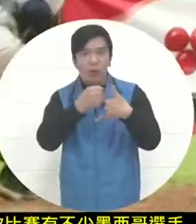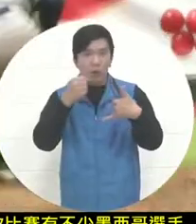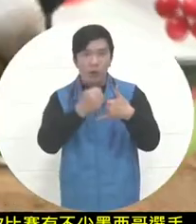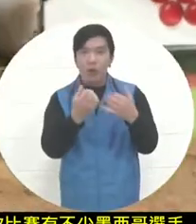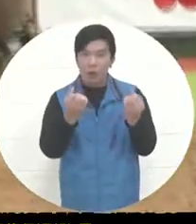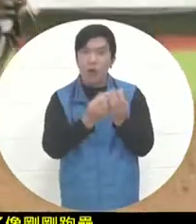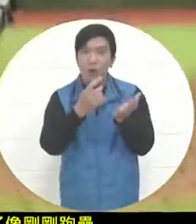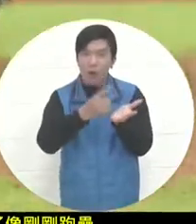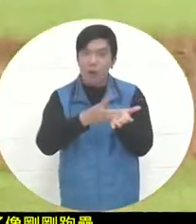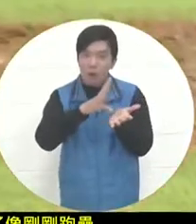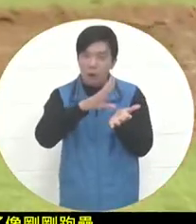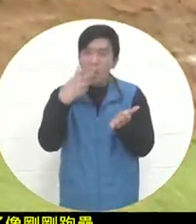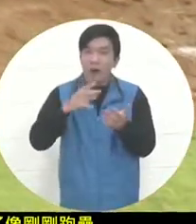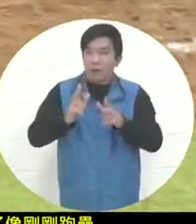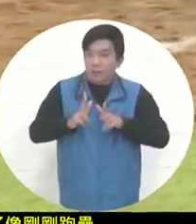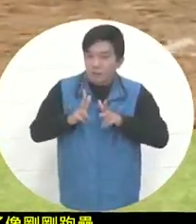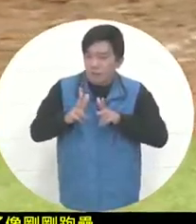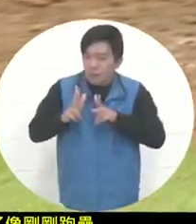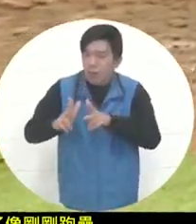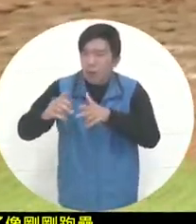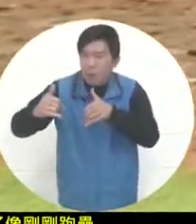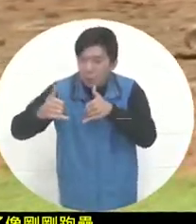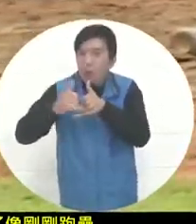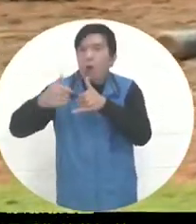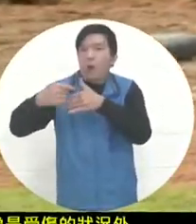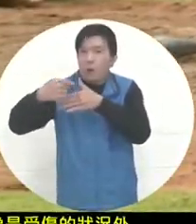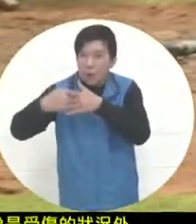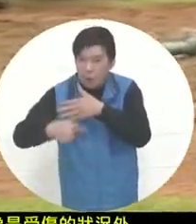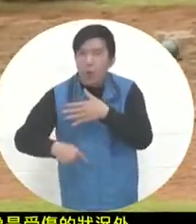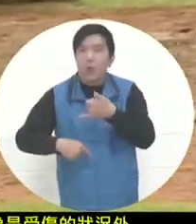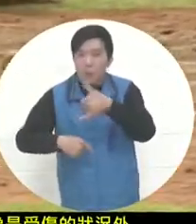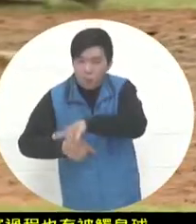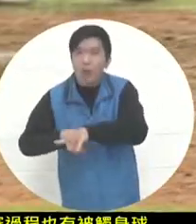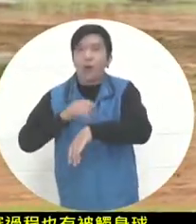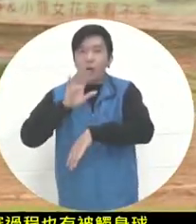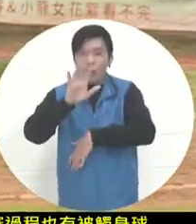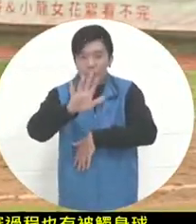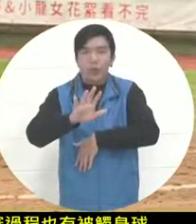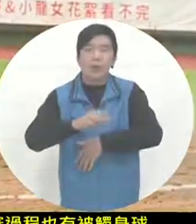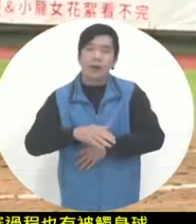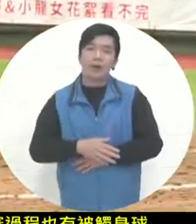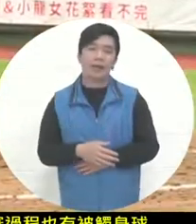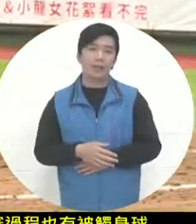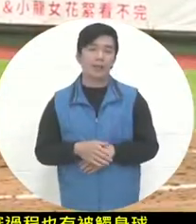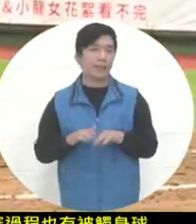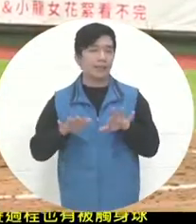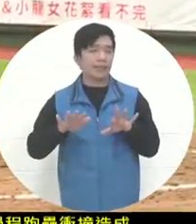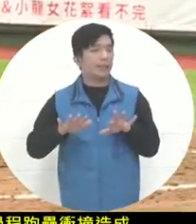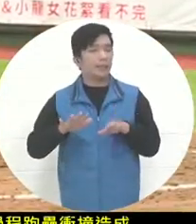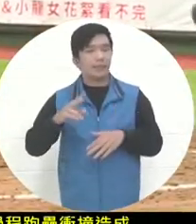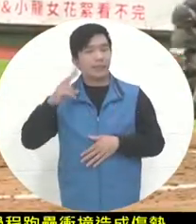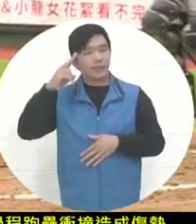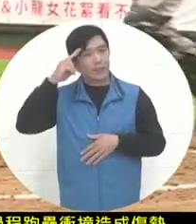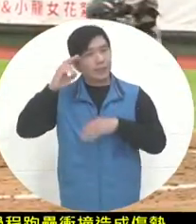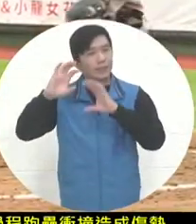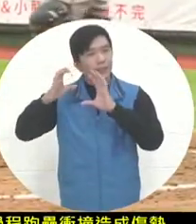or some collisions during the base running process. The injury caused me to